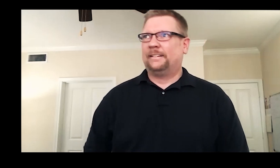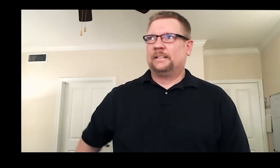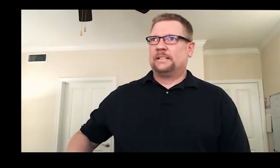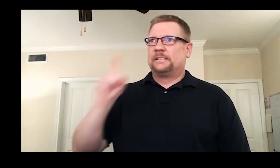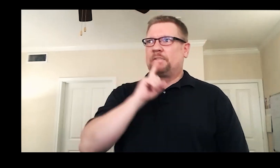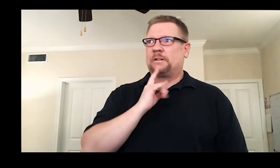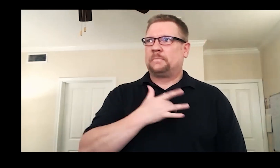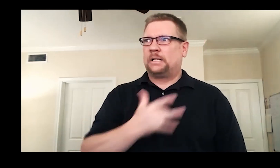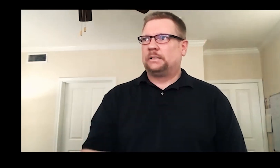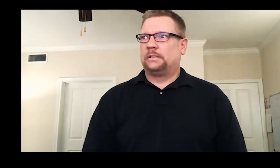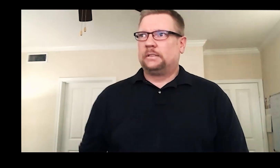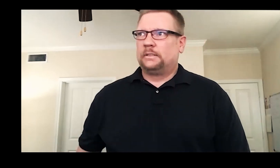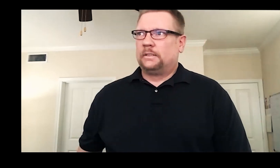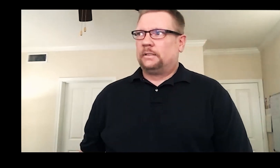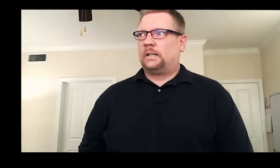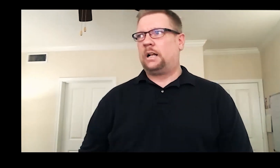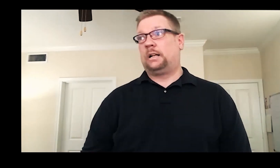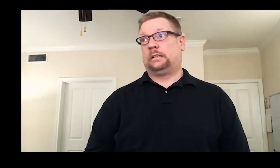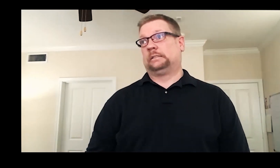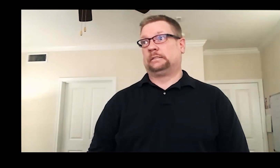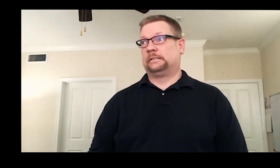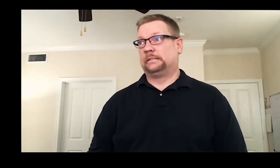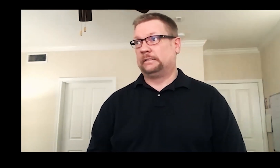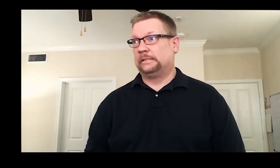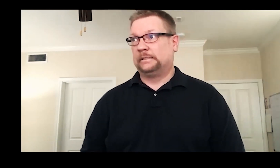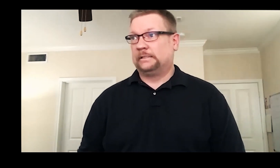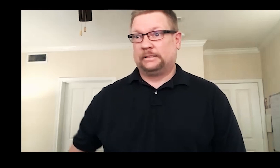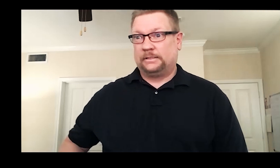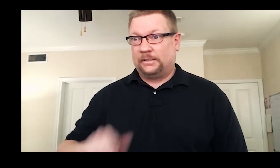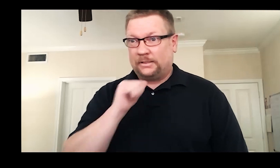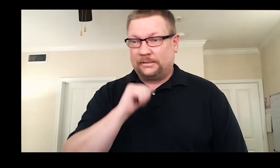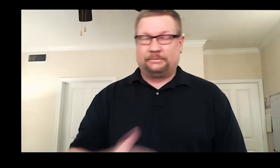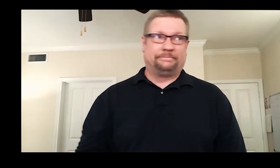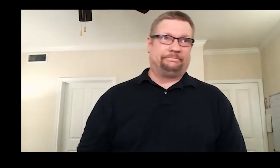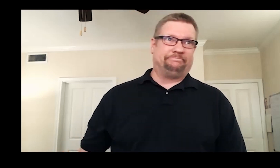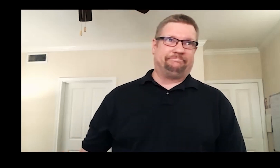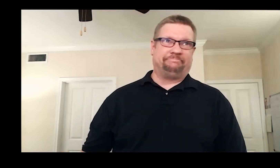Hmmm, Deaf tendency, come back to that